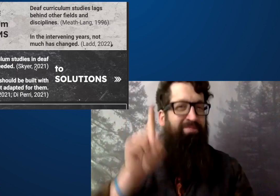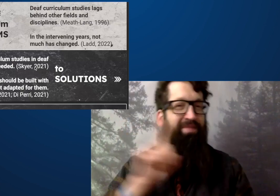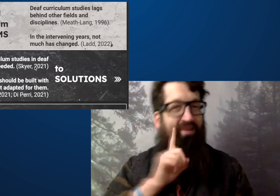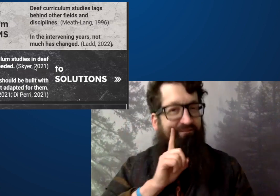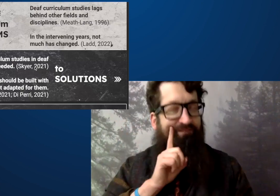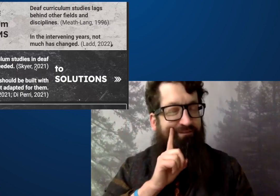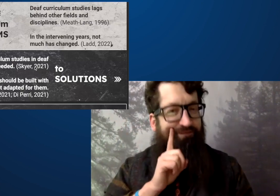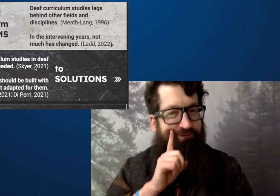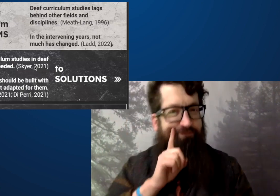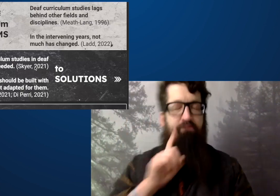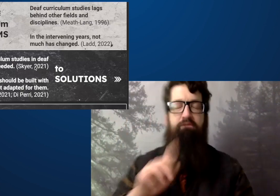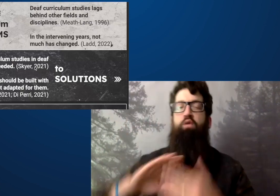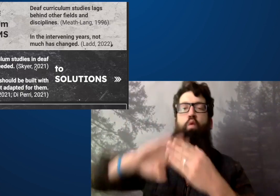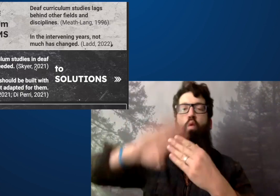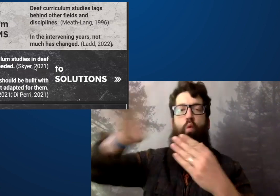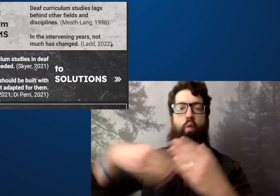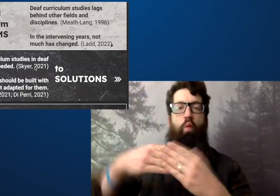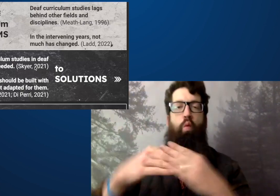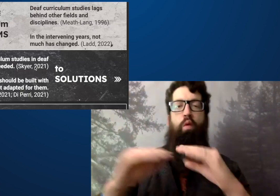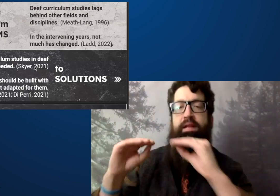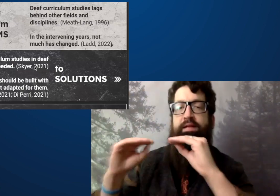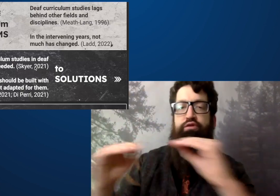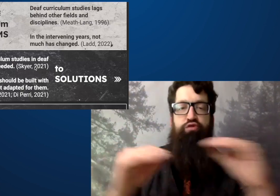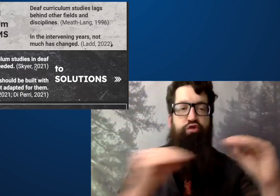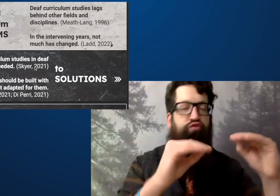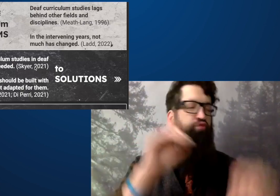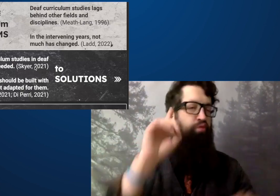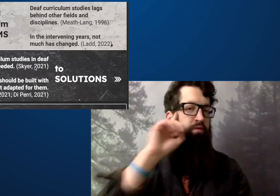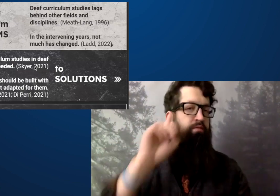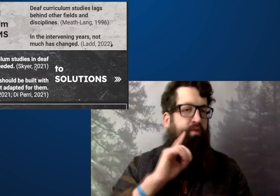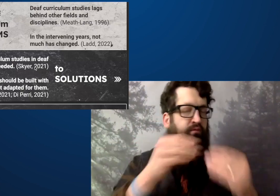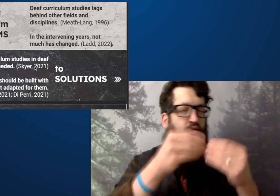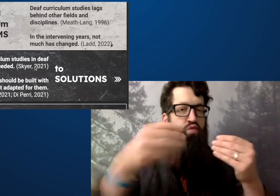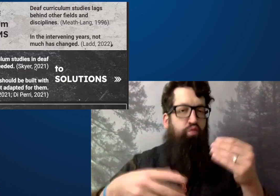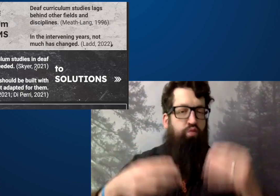How deaf people and deaf students and deaf